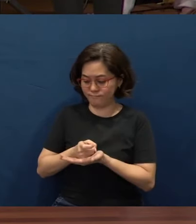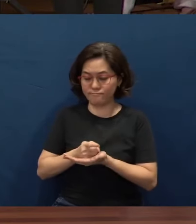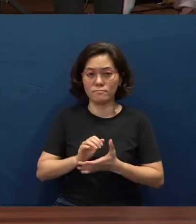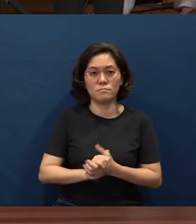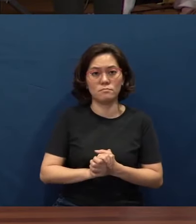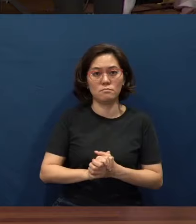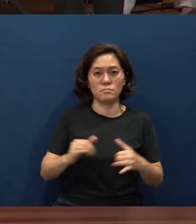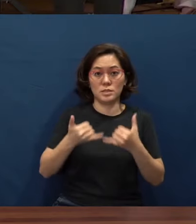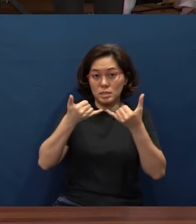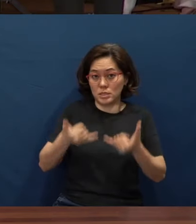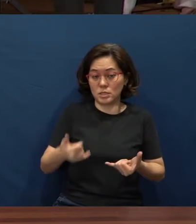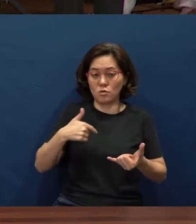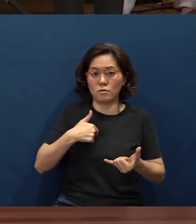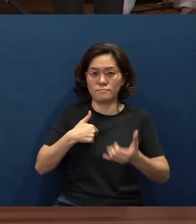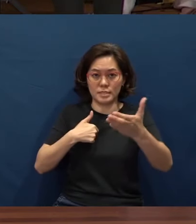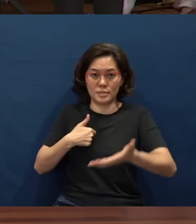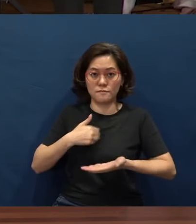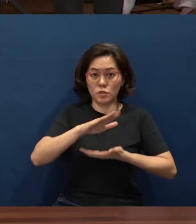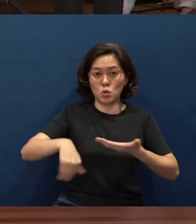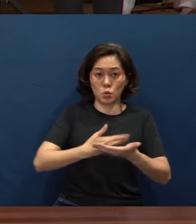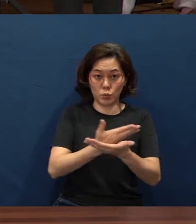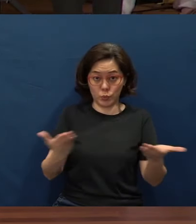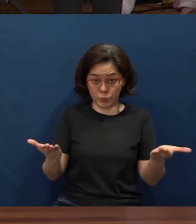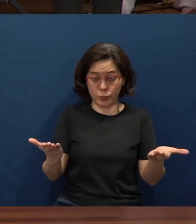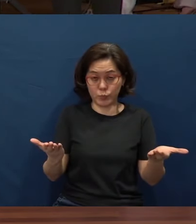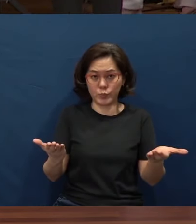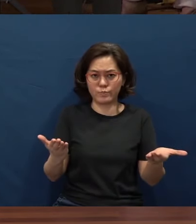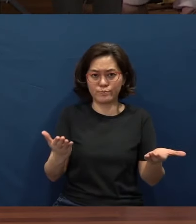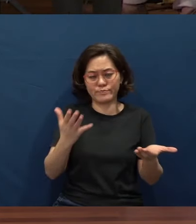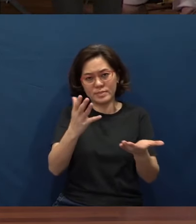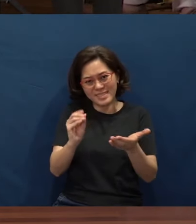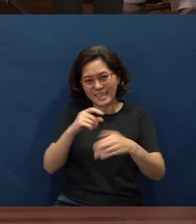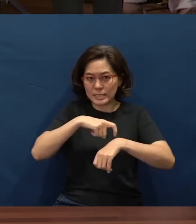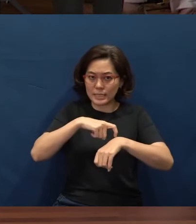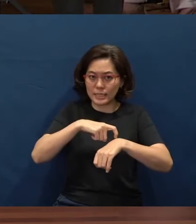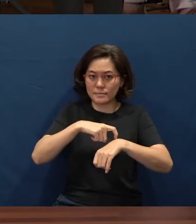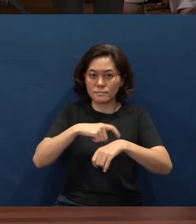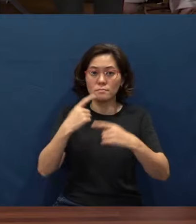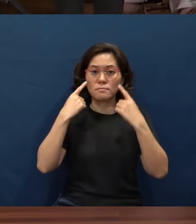So now I would invite all of us just to take a moment, maybe just close your eyes.